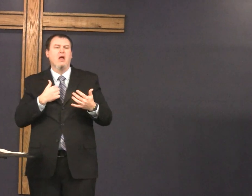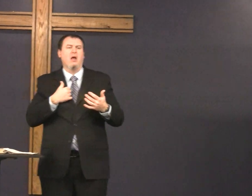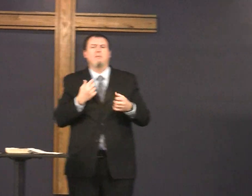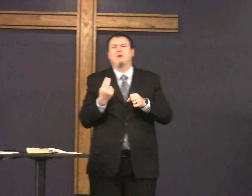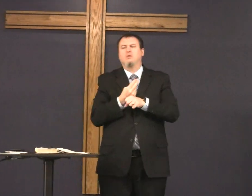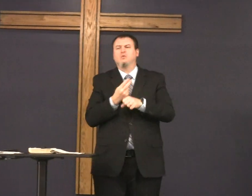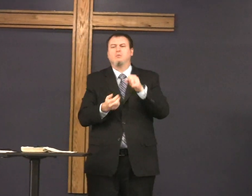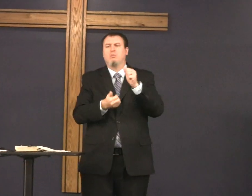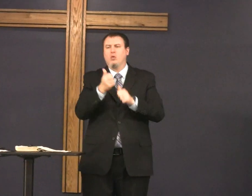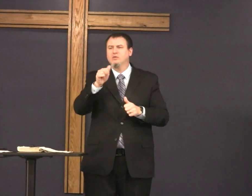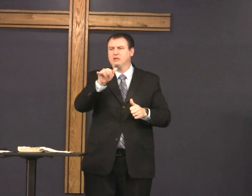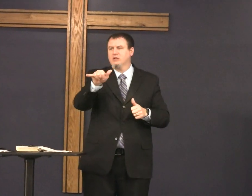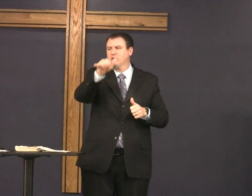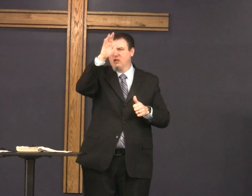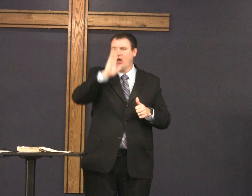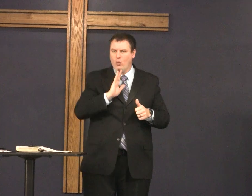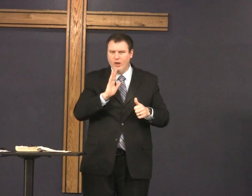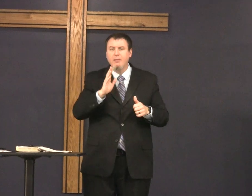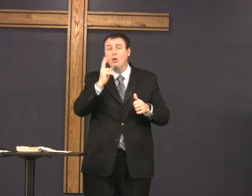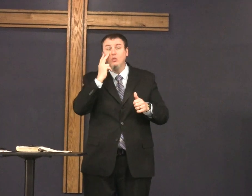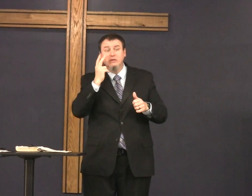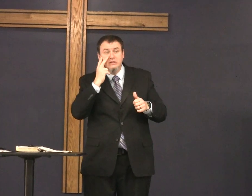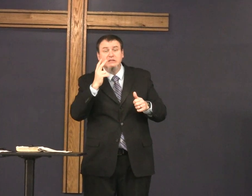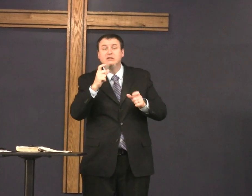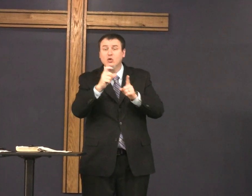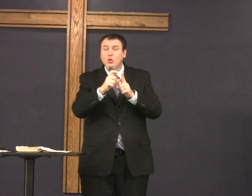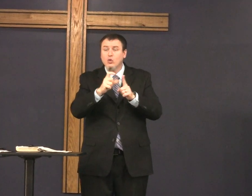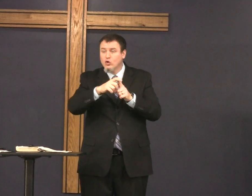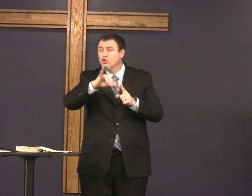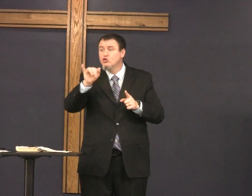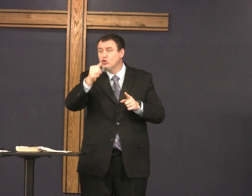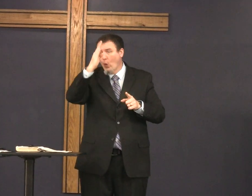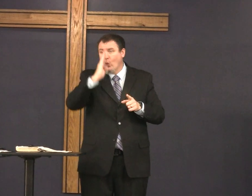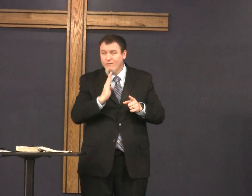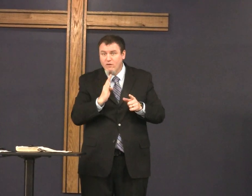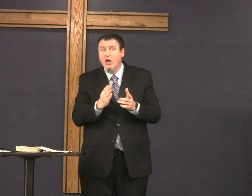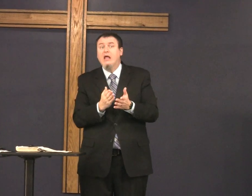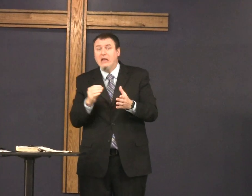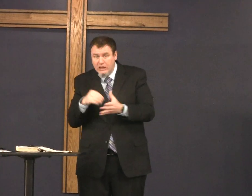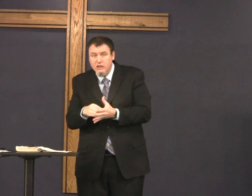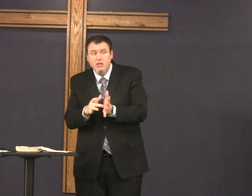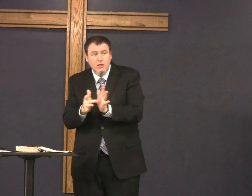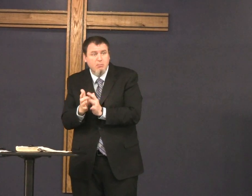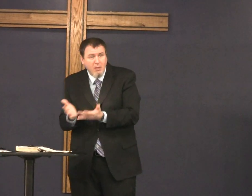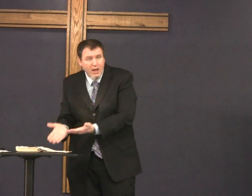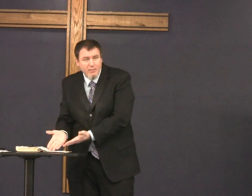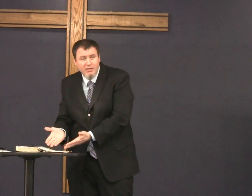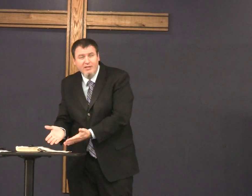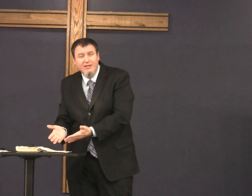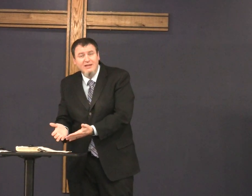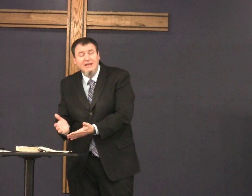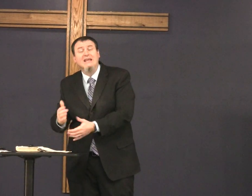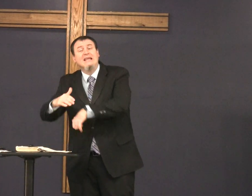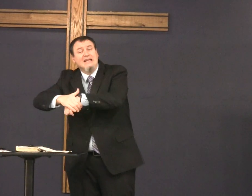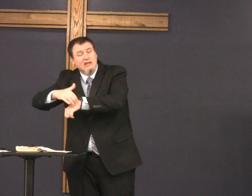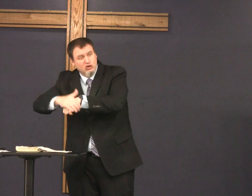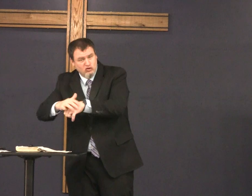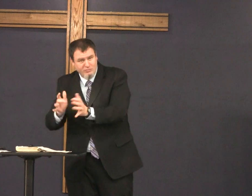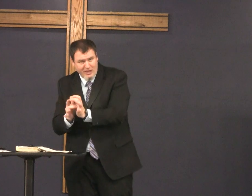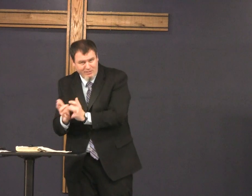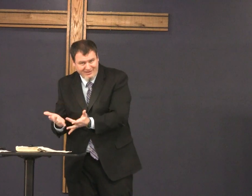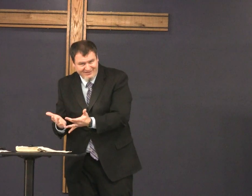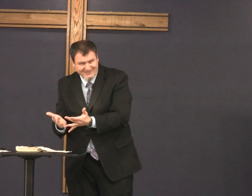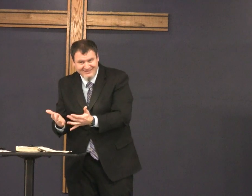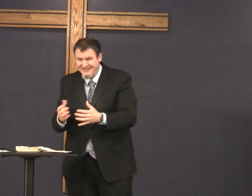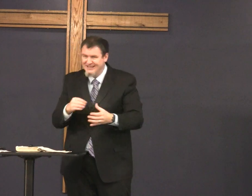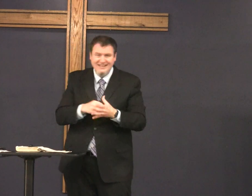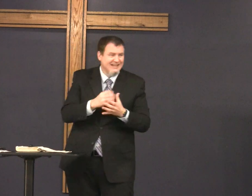so the sign I'm going to use most is Yahweh with a Y and God English Bible